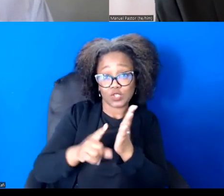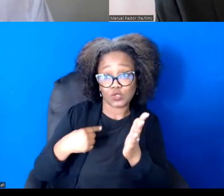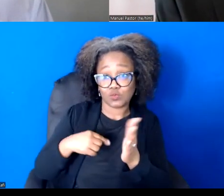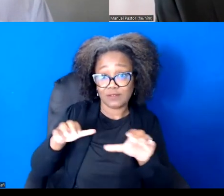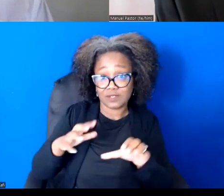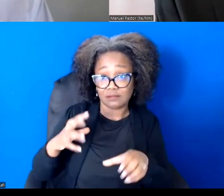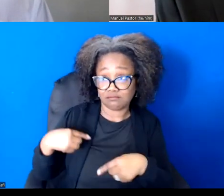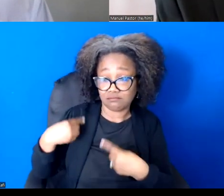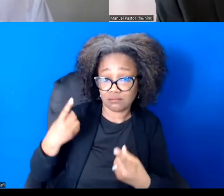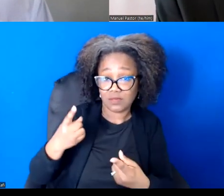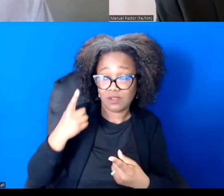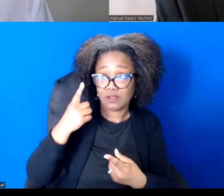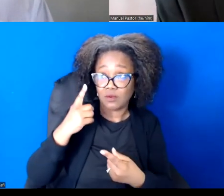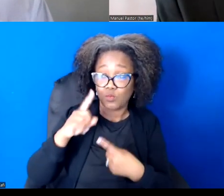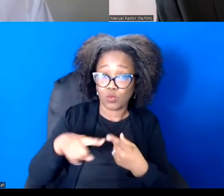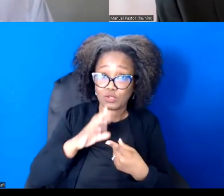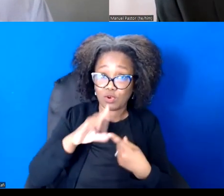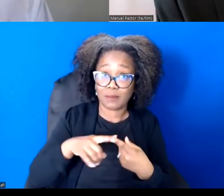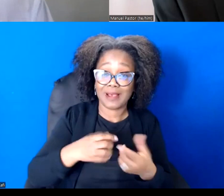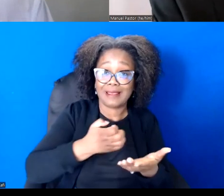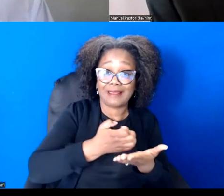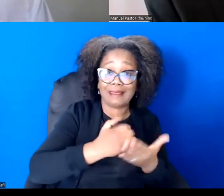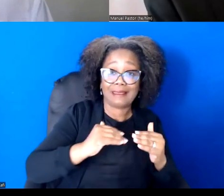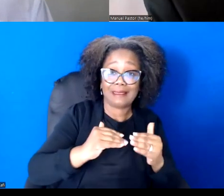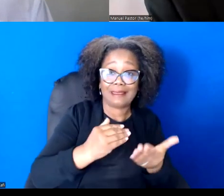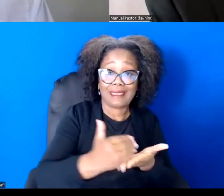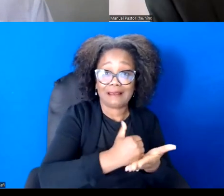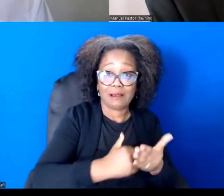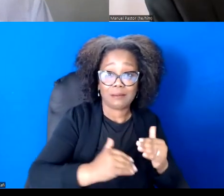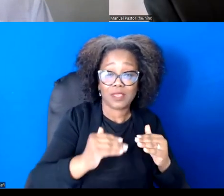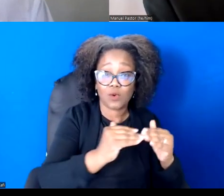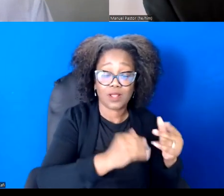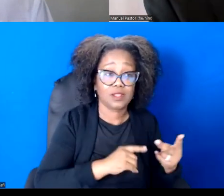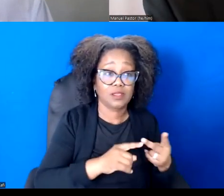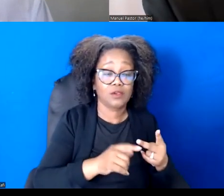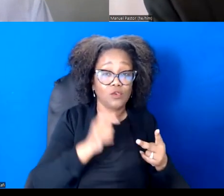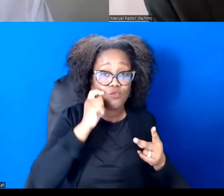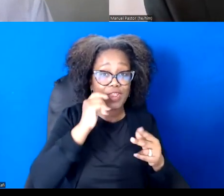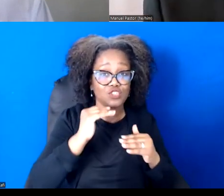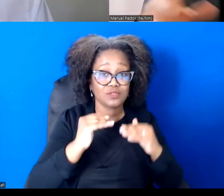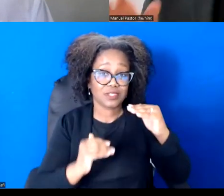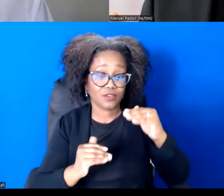racial segregation in metropolitan areas, the more unequal and othered you are, the